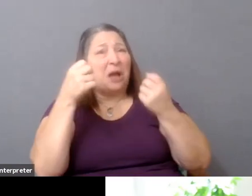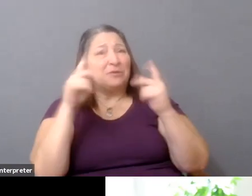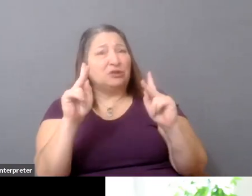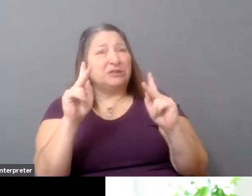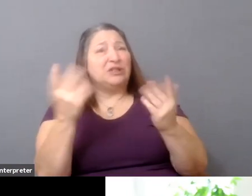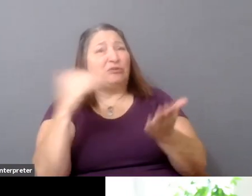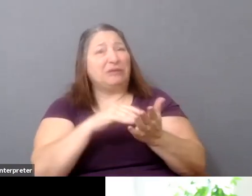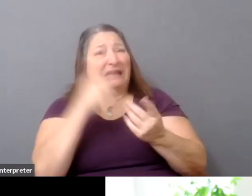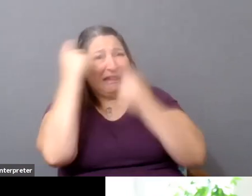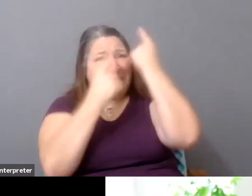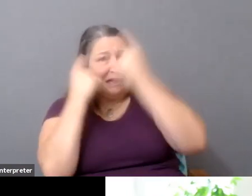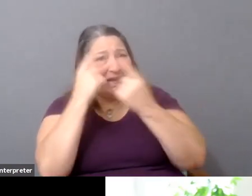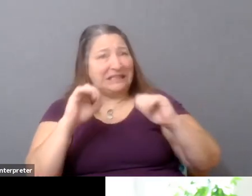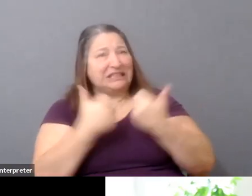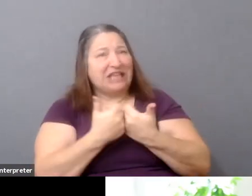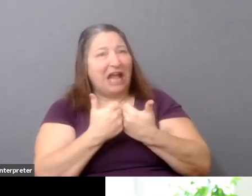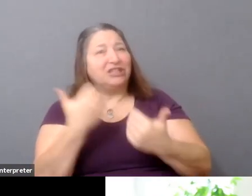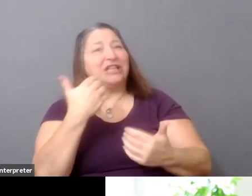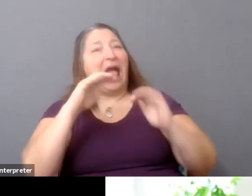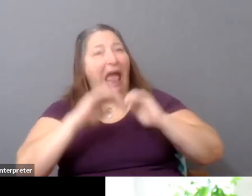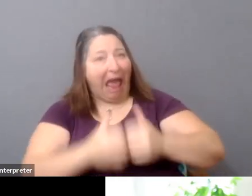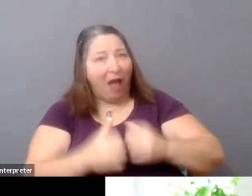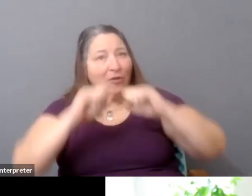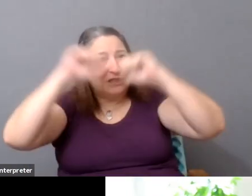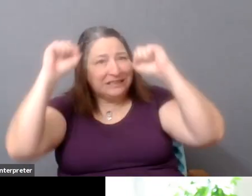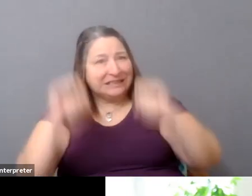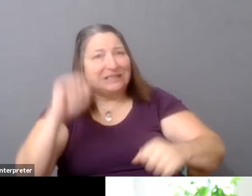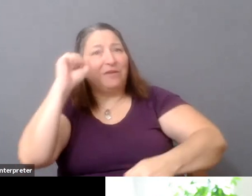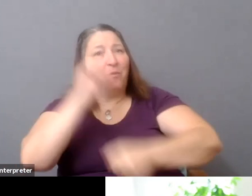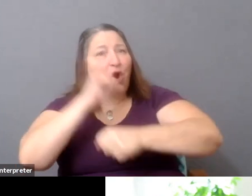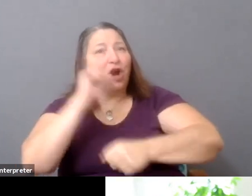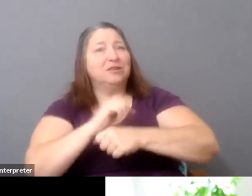So no bad ideas, right? Safe space.